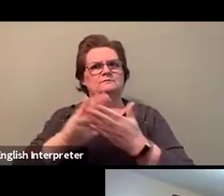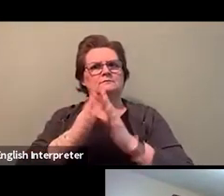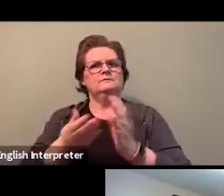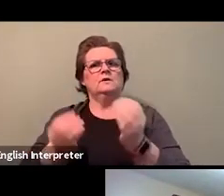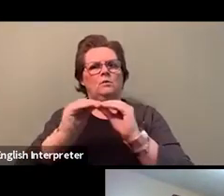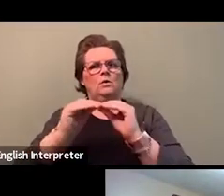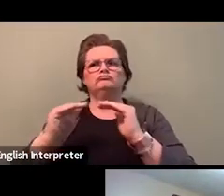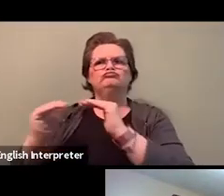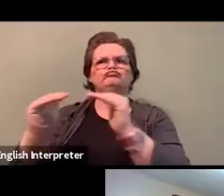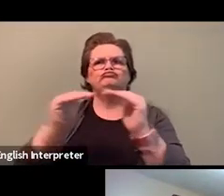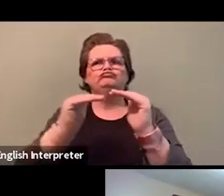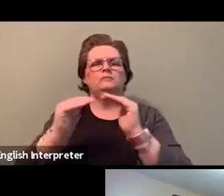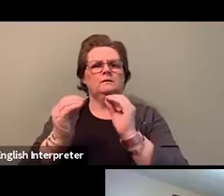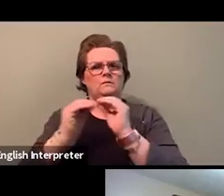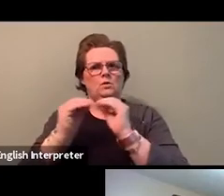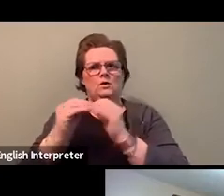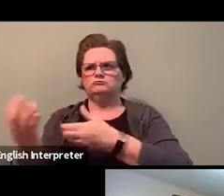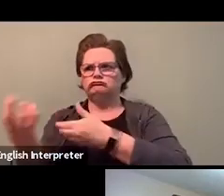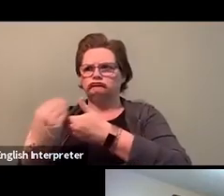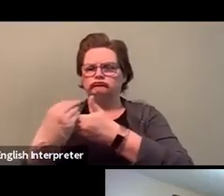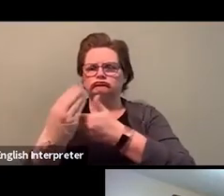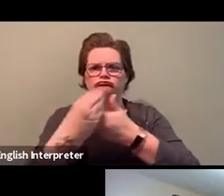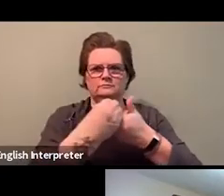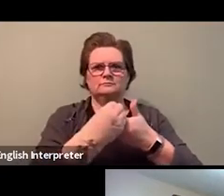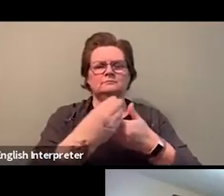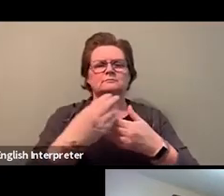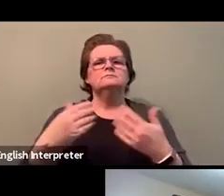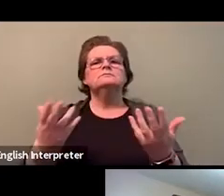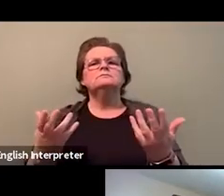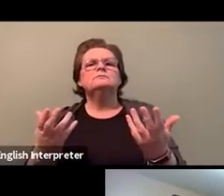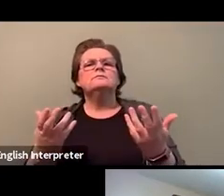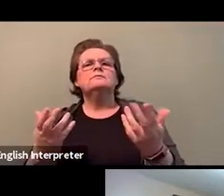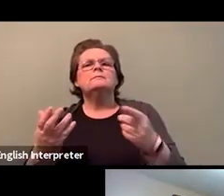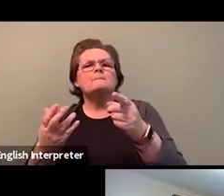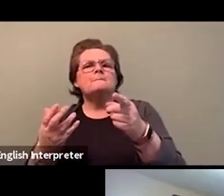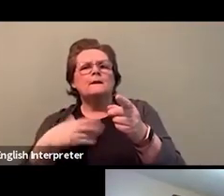So Yolanda, please, tell us about CUPE Ontario's